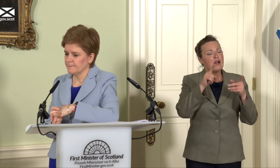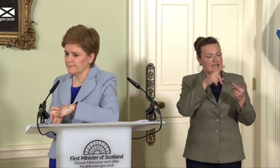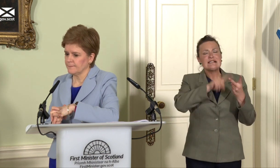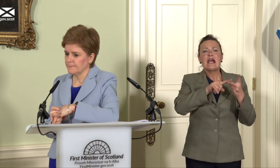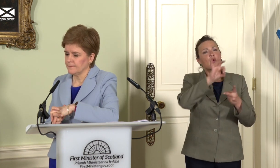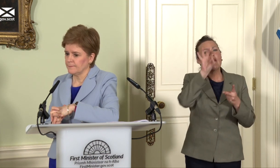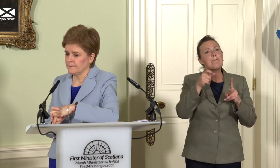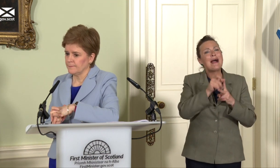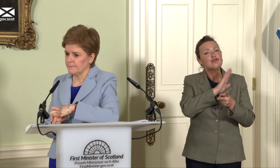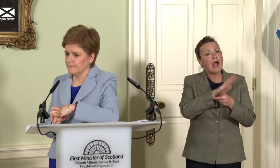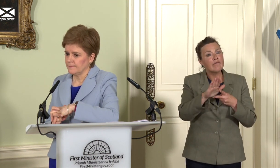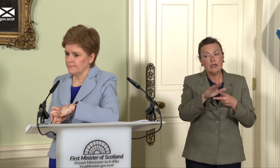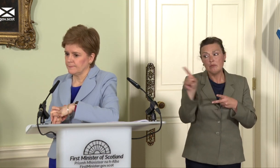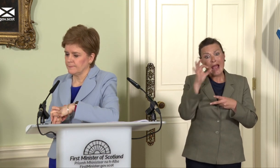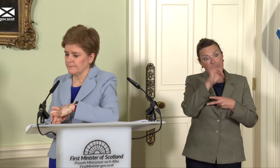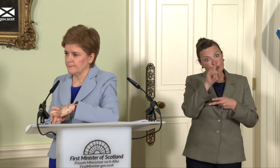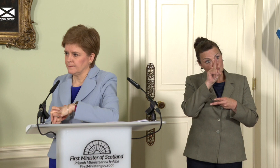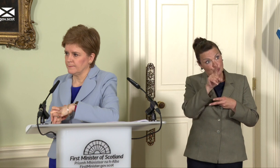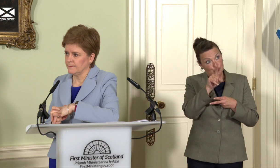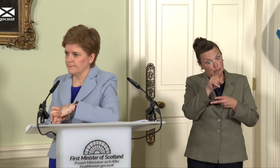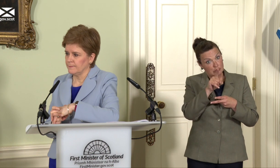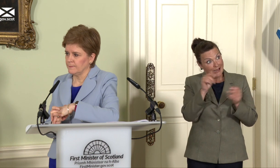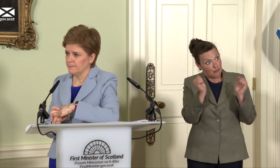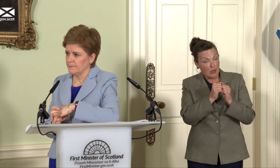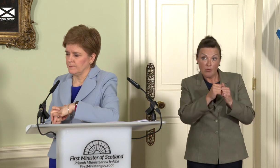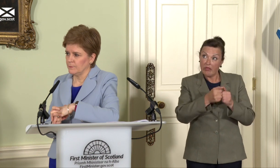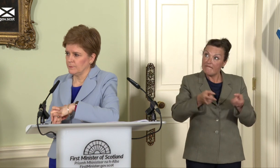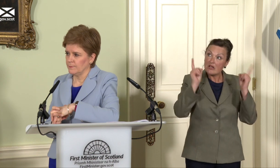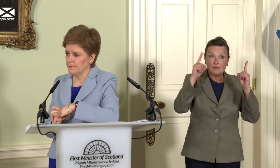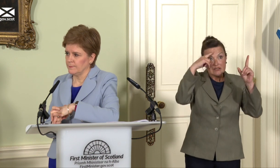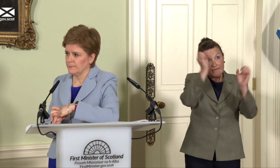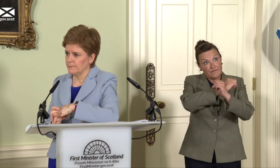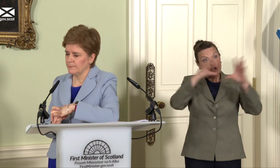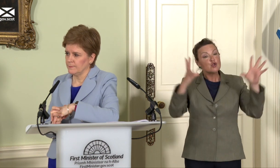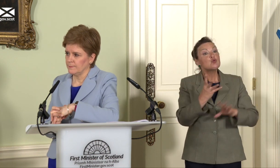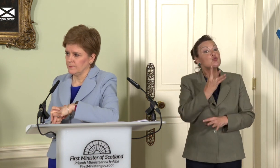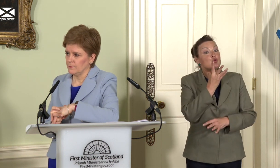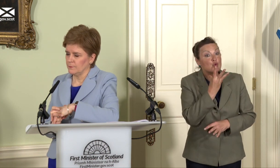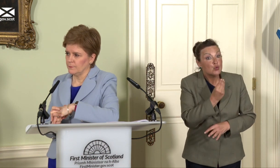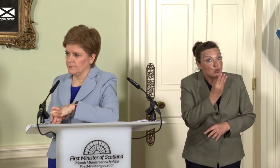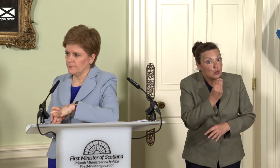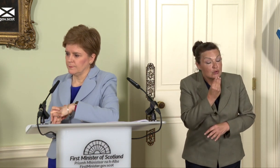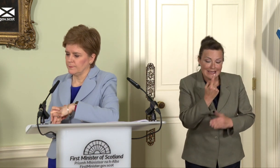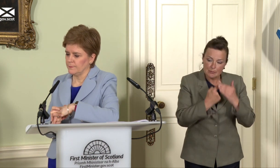do you now share the First Minister’s vision to use independence to try and grow the economy,